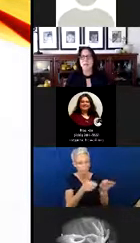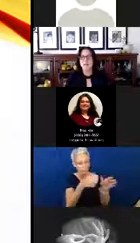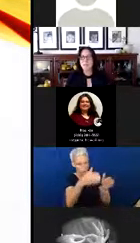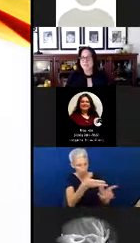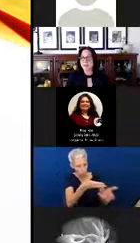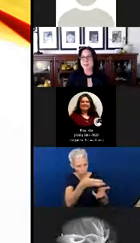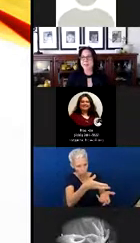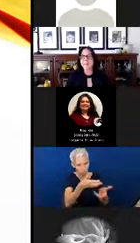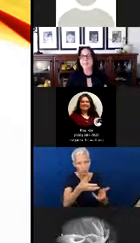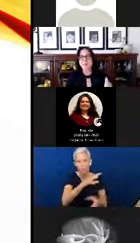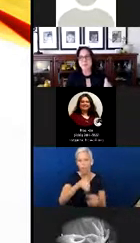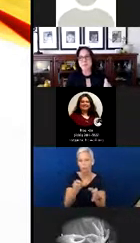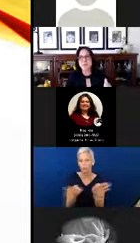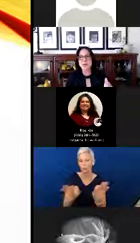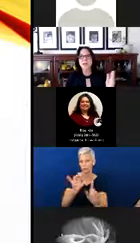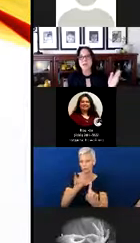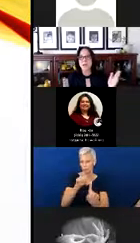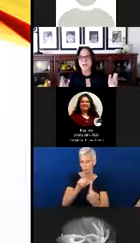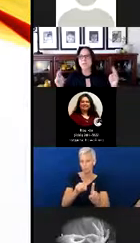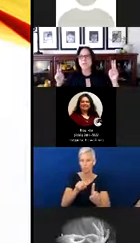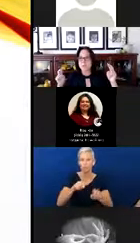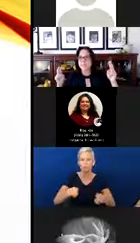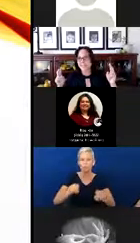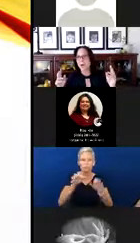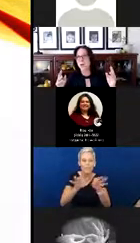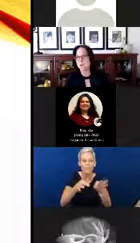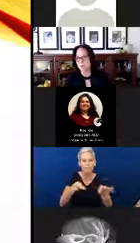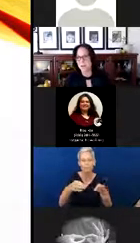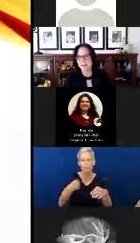There was a lot of talk that we need to quote unquote dumb it down for parents.